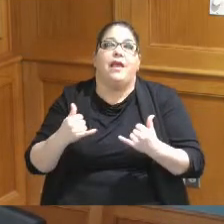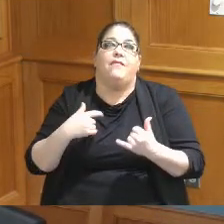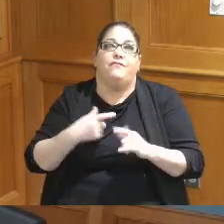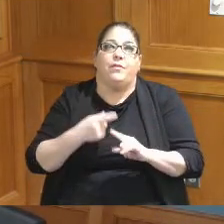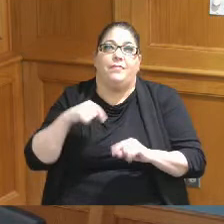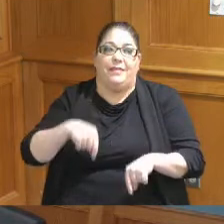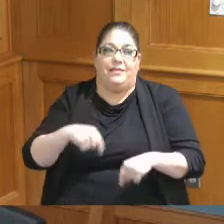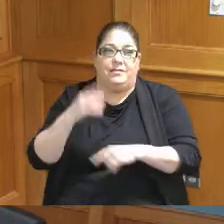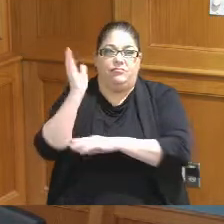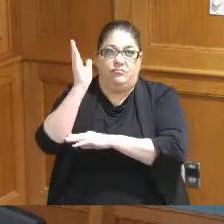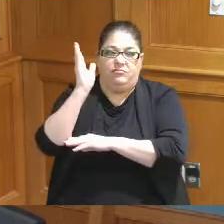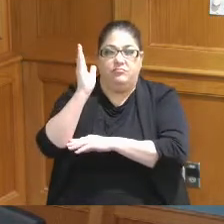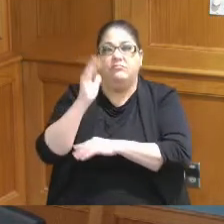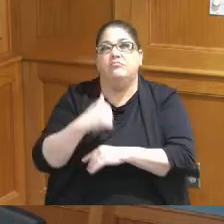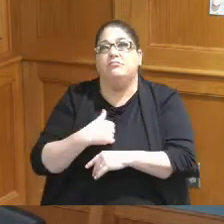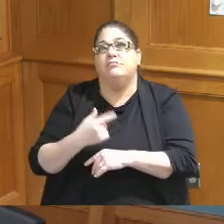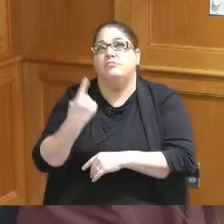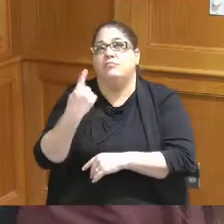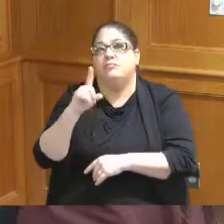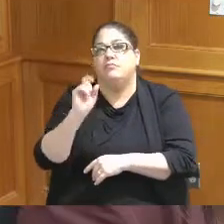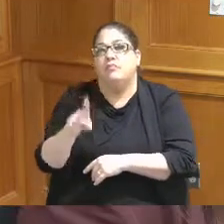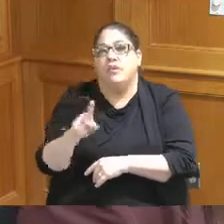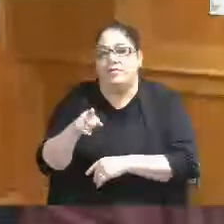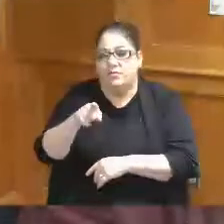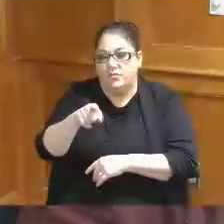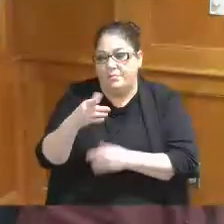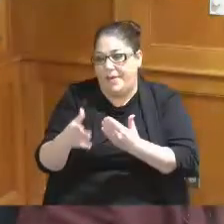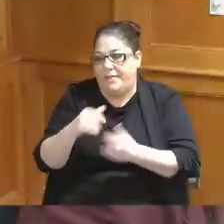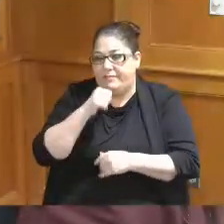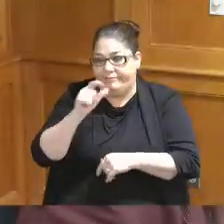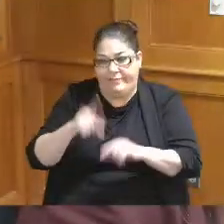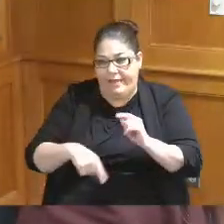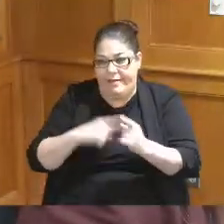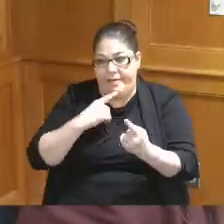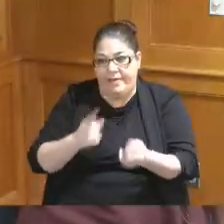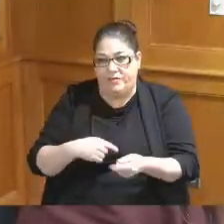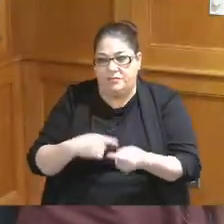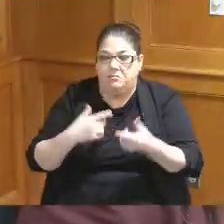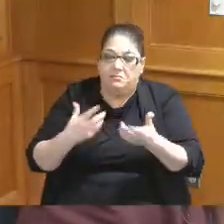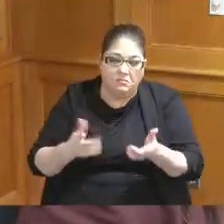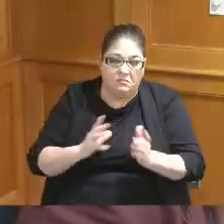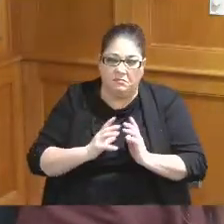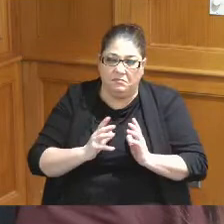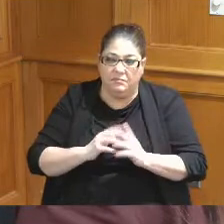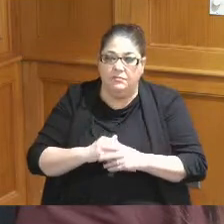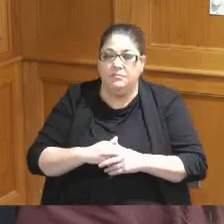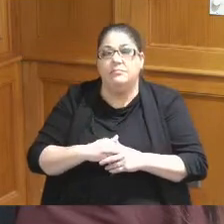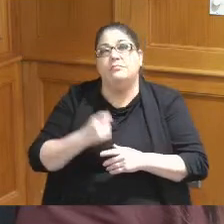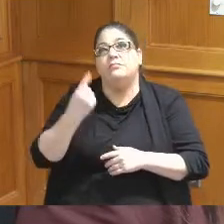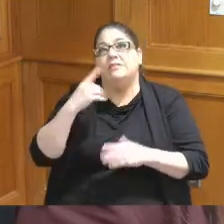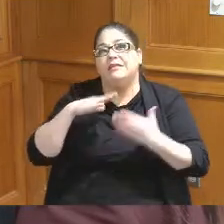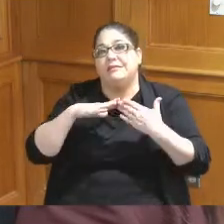I just wanted to ask something you may not be able to answer but the city is really committing